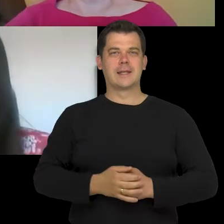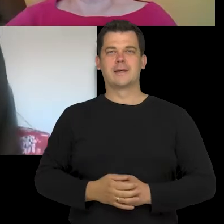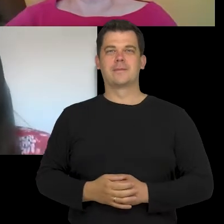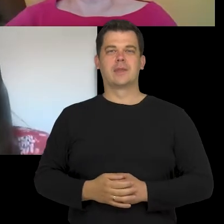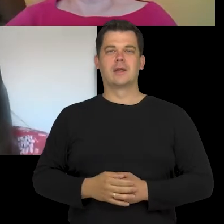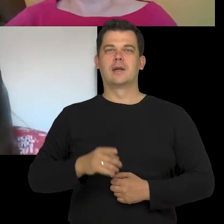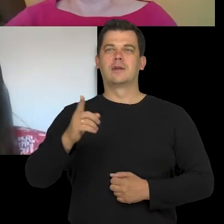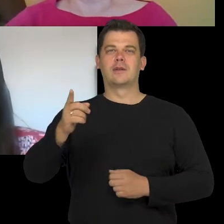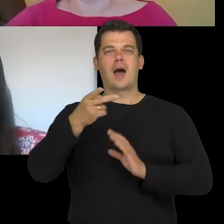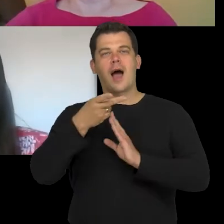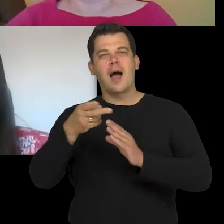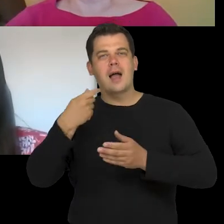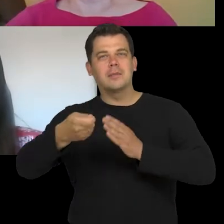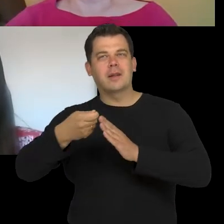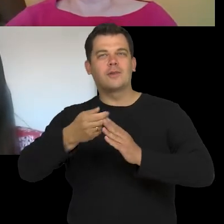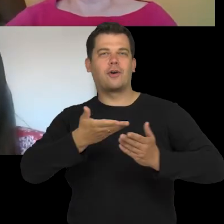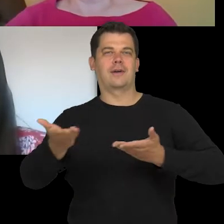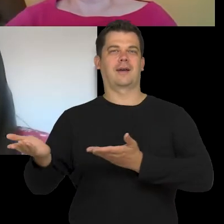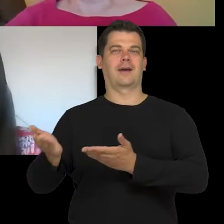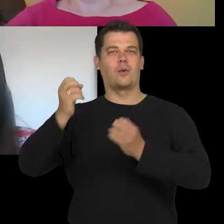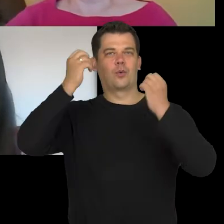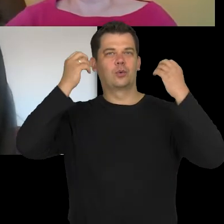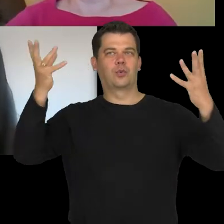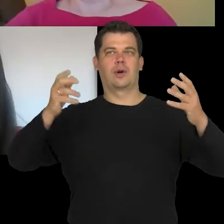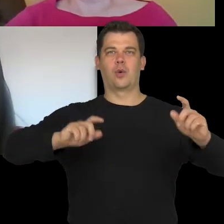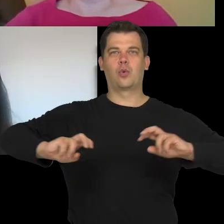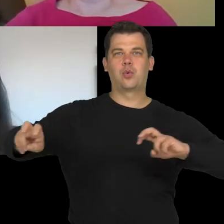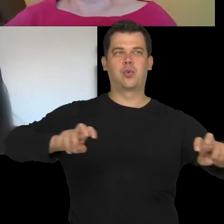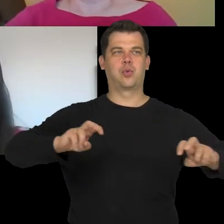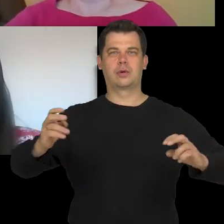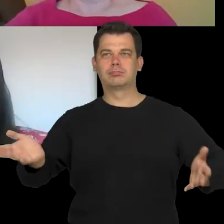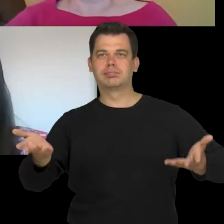a cultural manager, movement manager, actor, director.